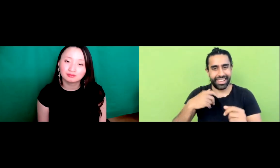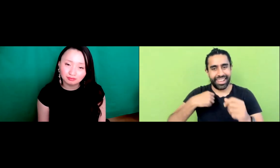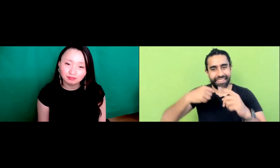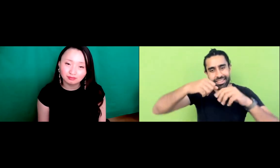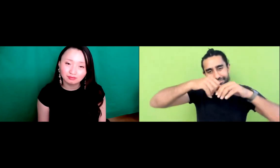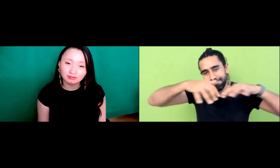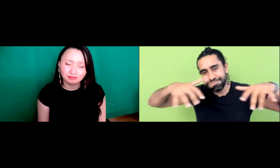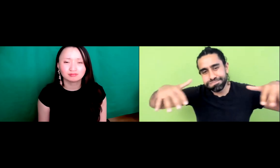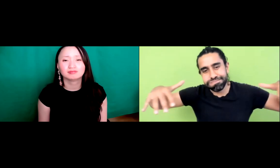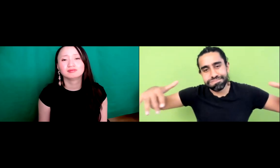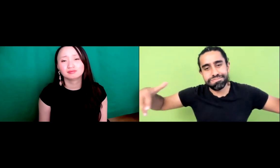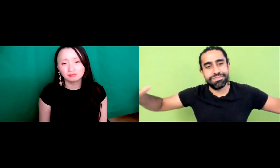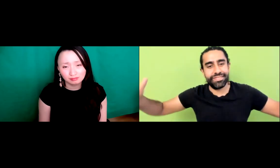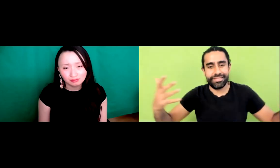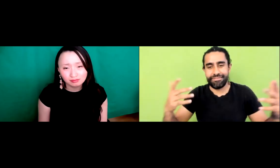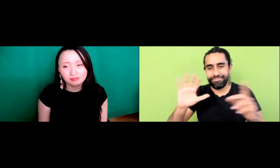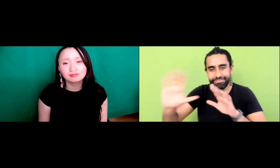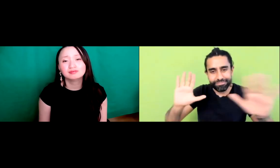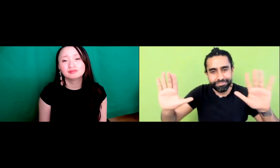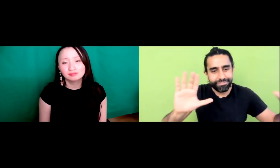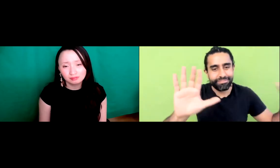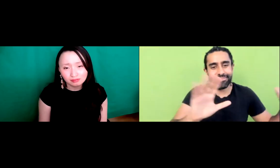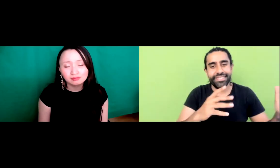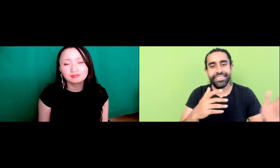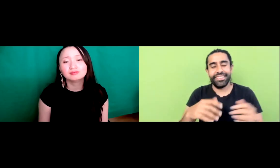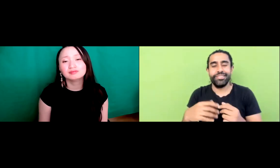that awareness now. You know there's such a variety of things